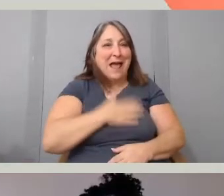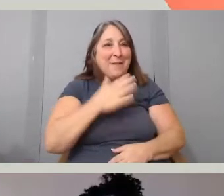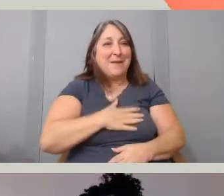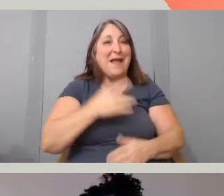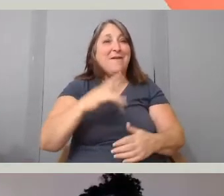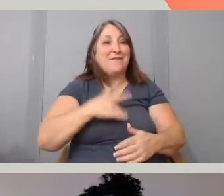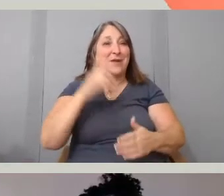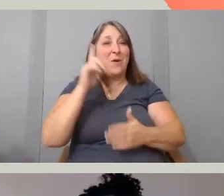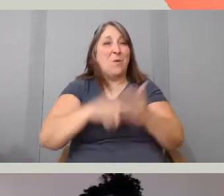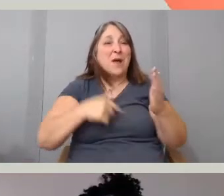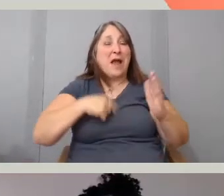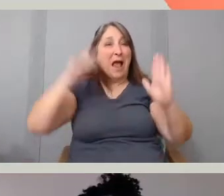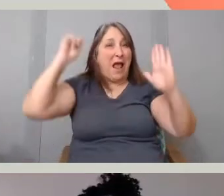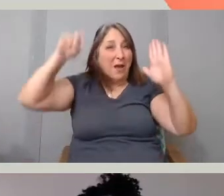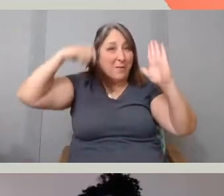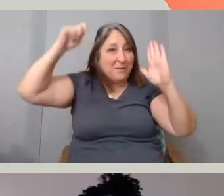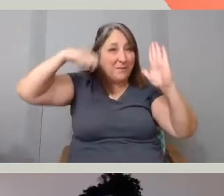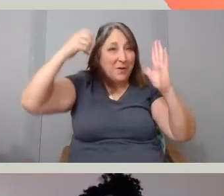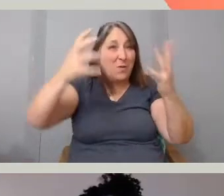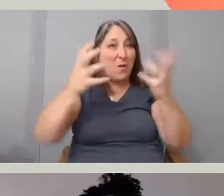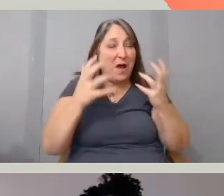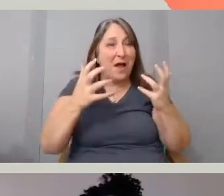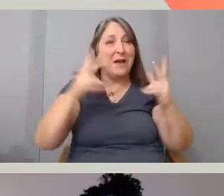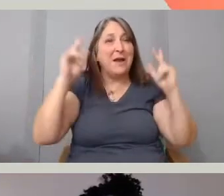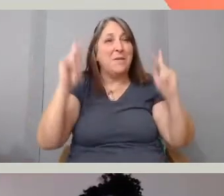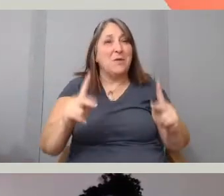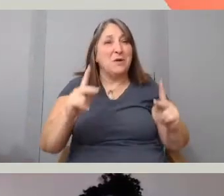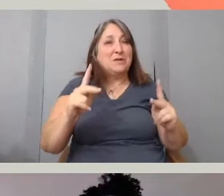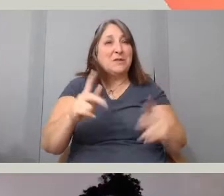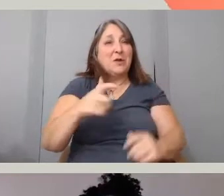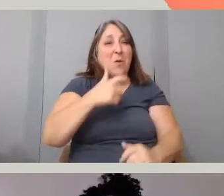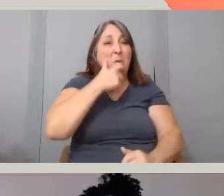and when somebody can connect with the film this way,